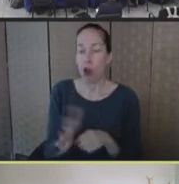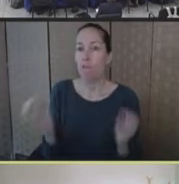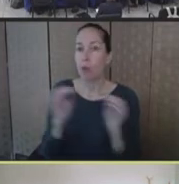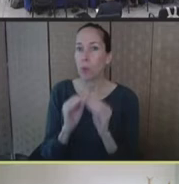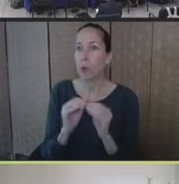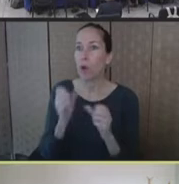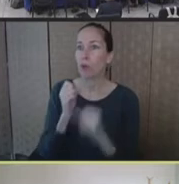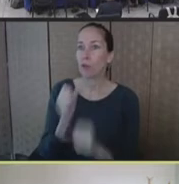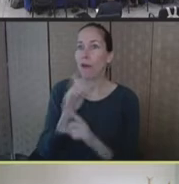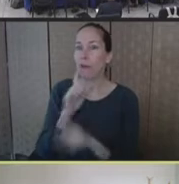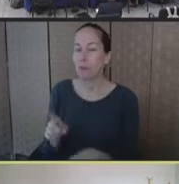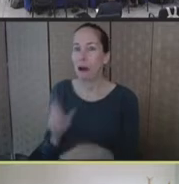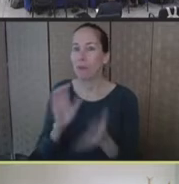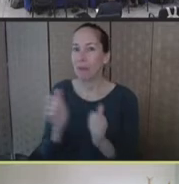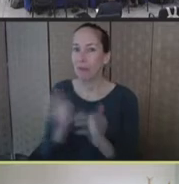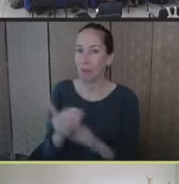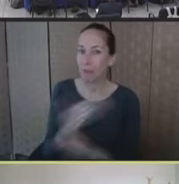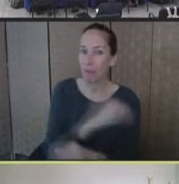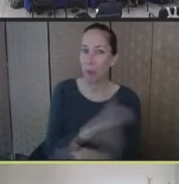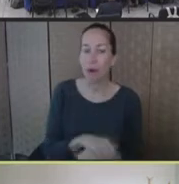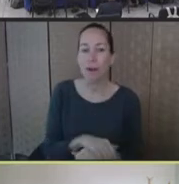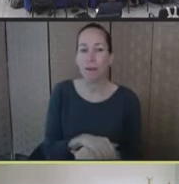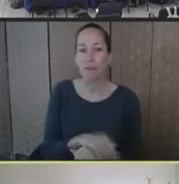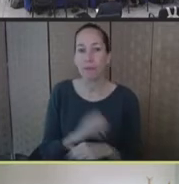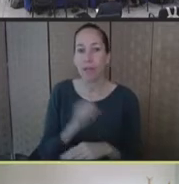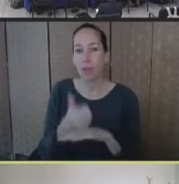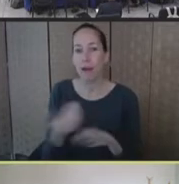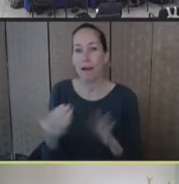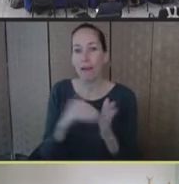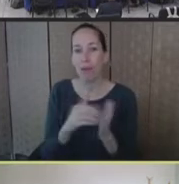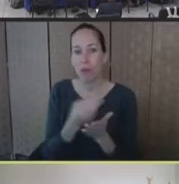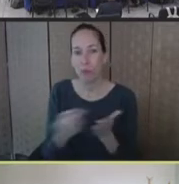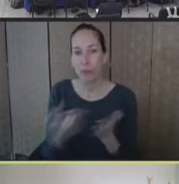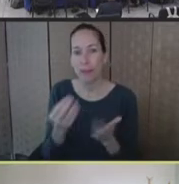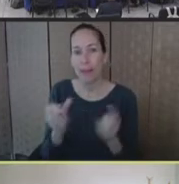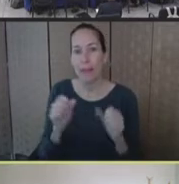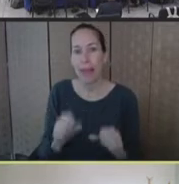restore resources and capabilities that were diminished or expended as part of the response